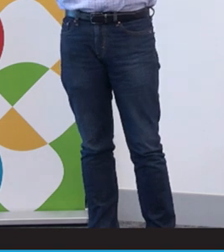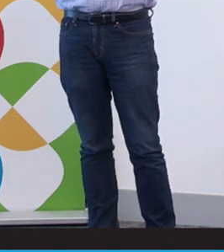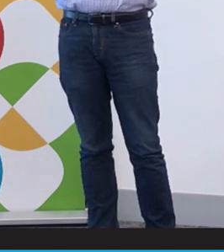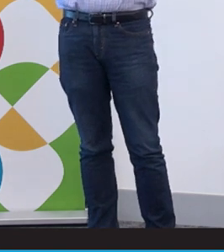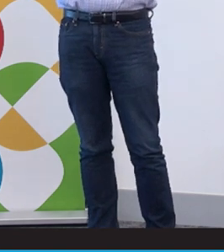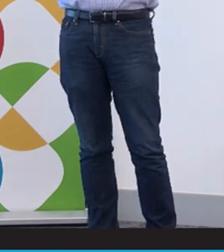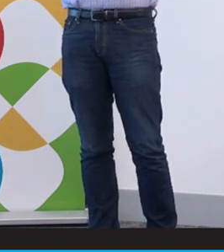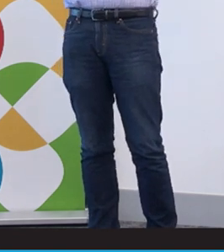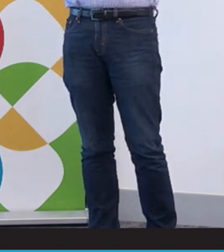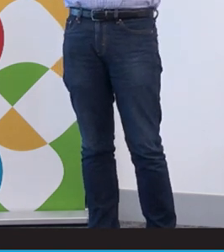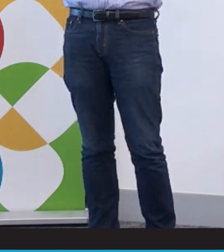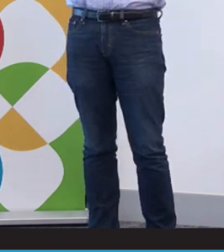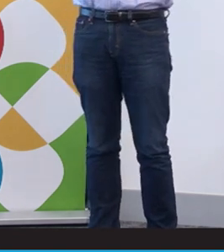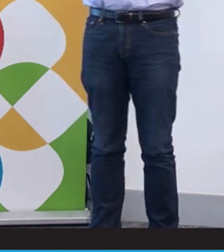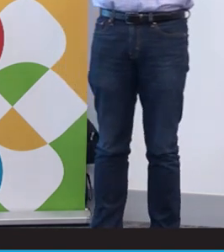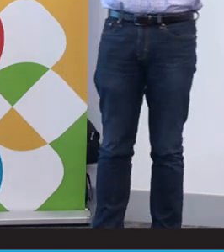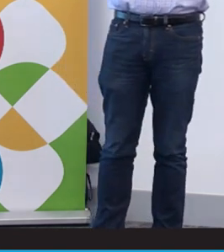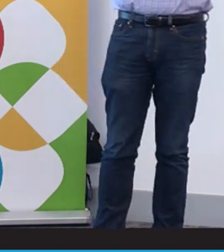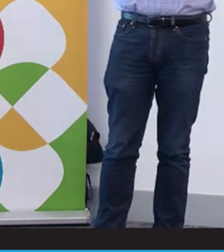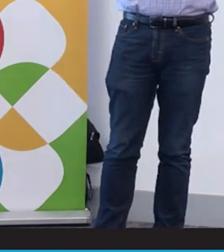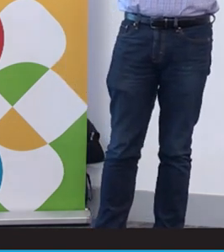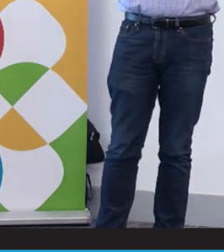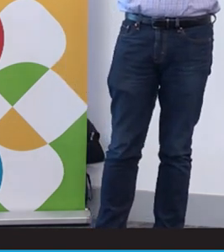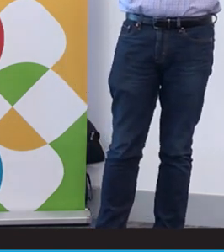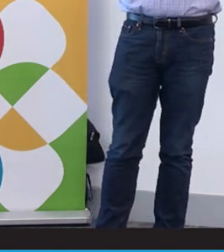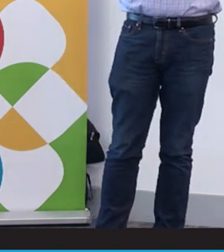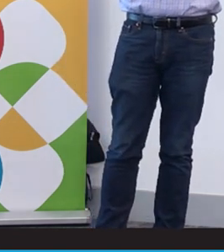by their life journey and the people around them. Most importantly, their